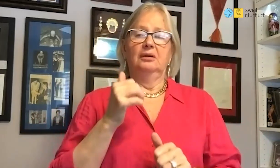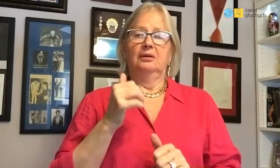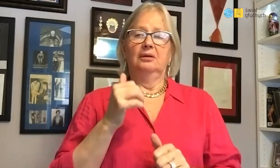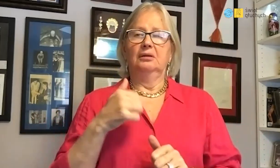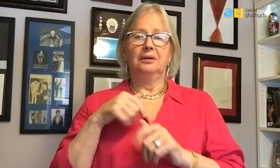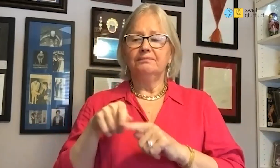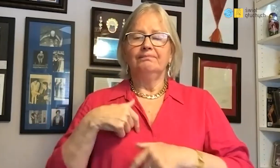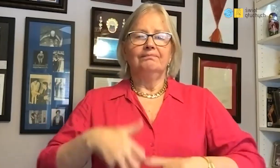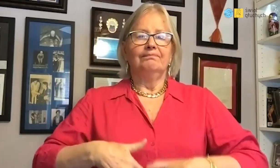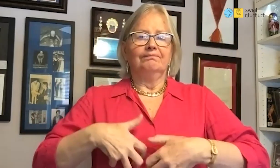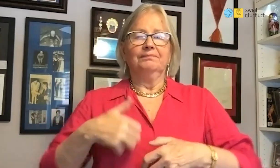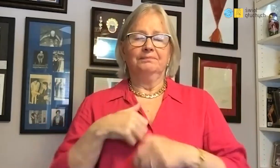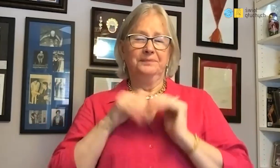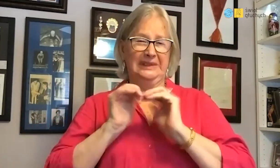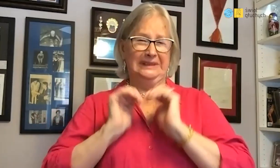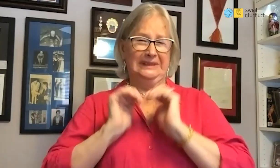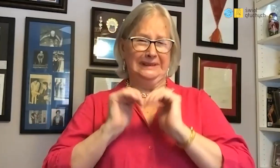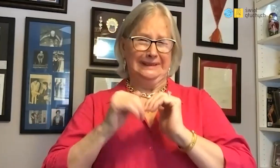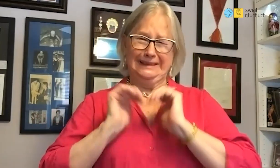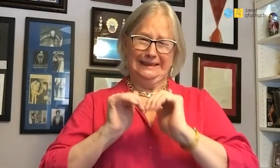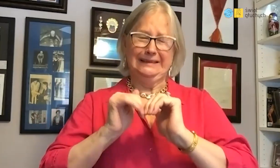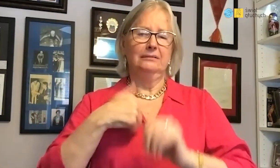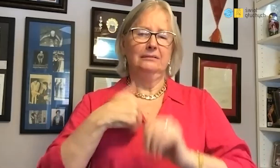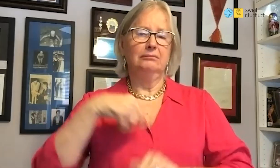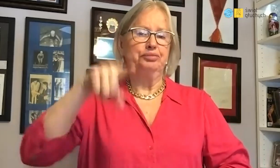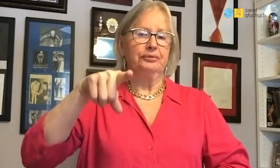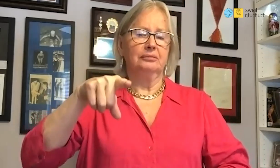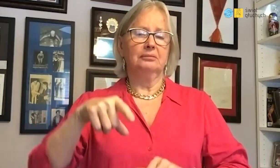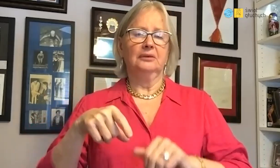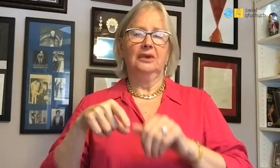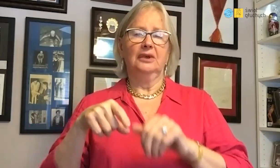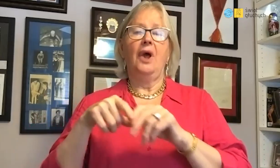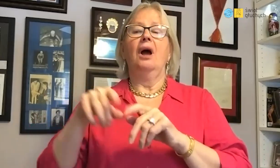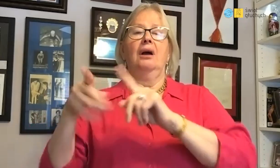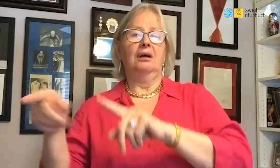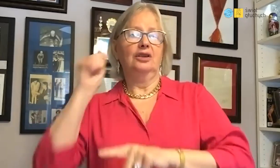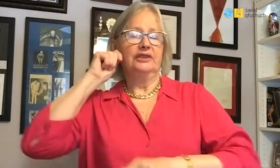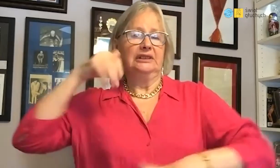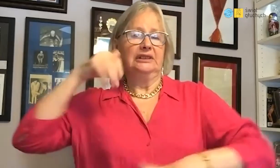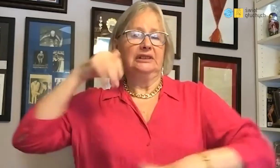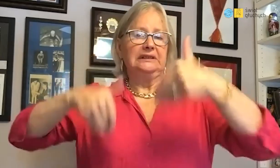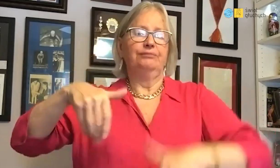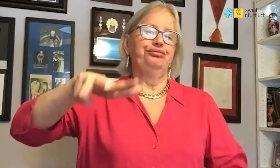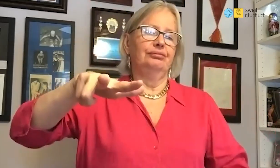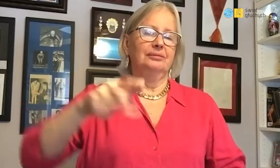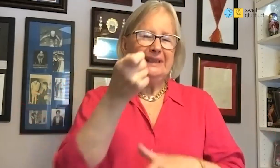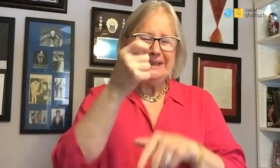I had to make up a lot and make a lot of effort, but I did it and I got it first place and she 3.